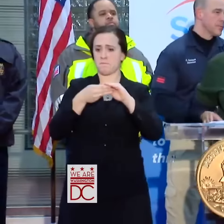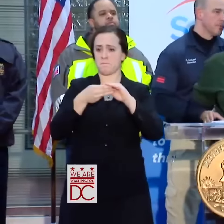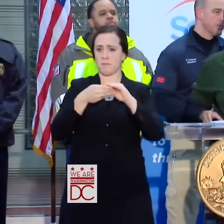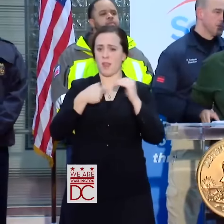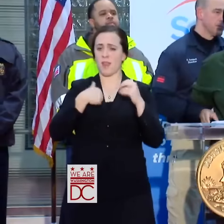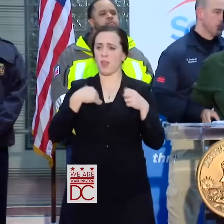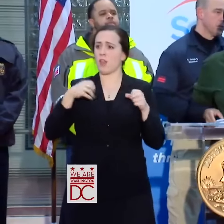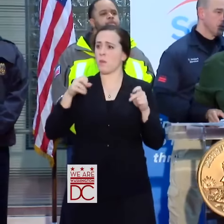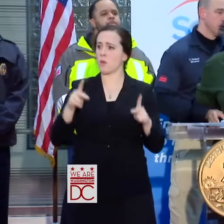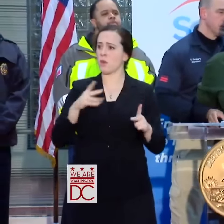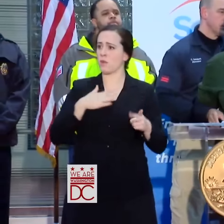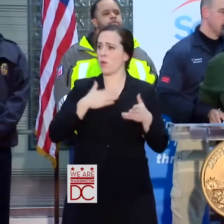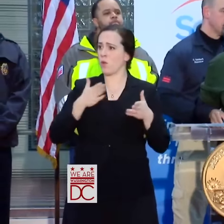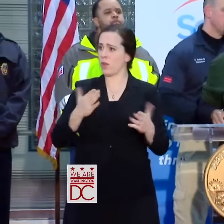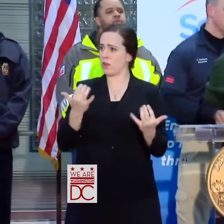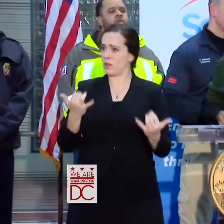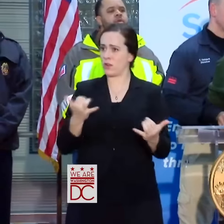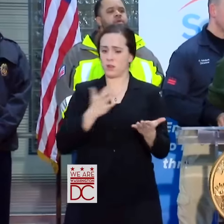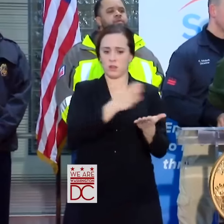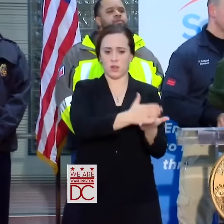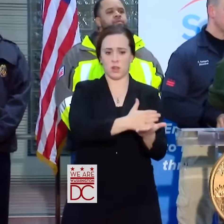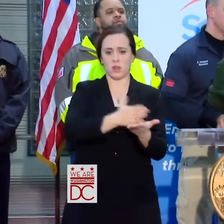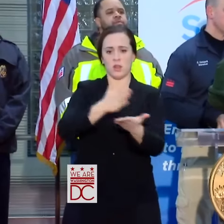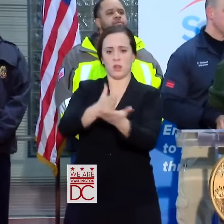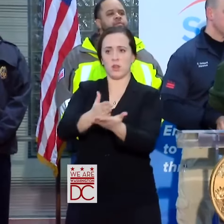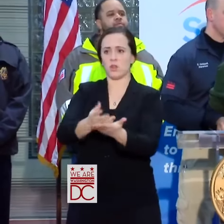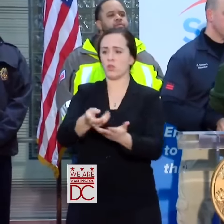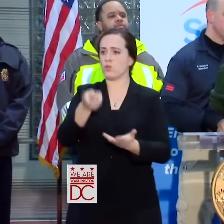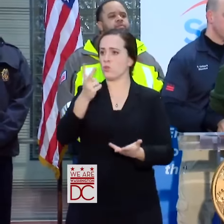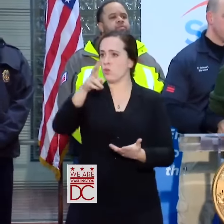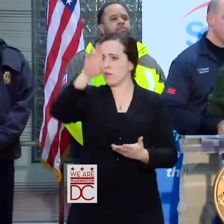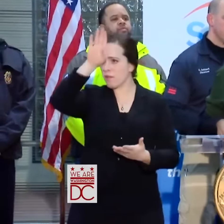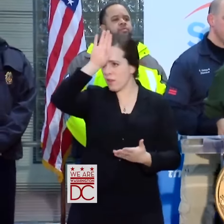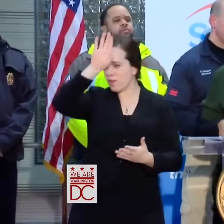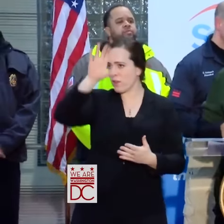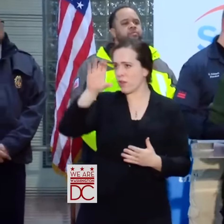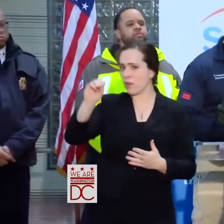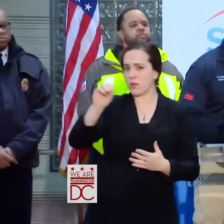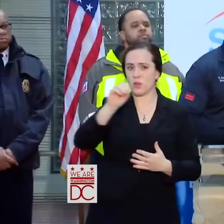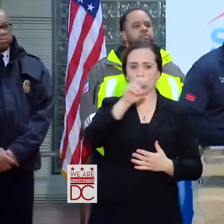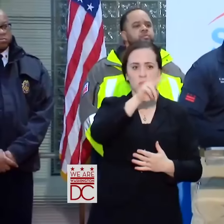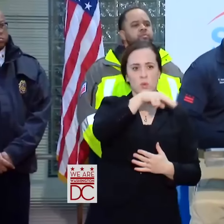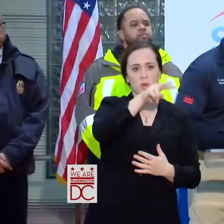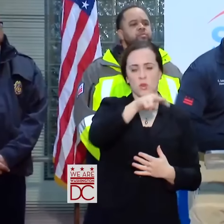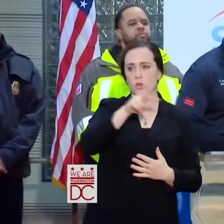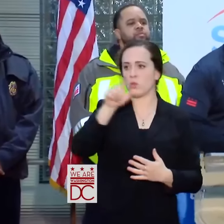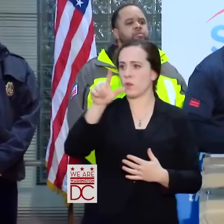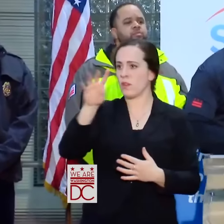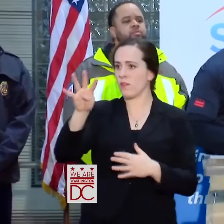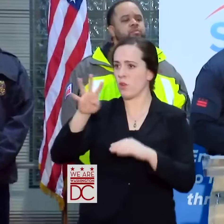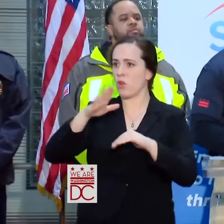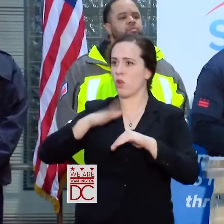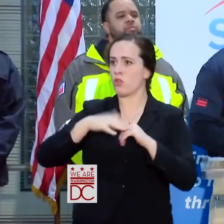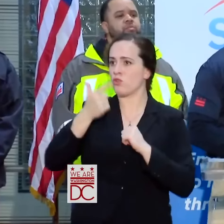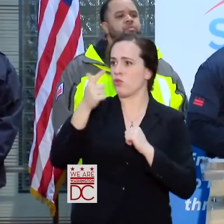TODAY TO STOP AT TWO FIRE COMPANIES, 22 AND 24 WHO ARE ON GEORGIA AVENUE.